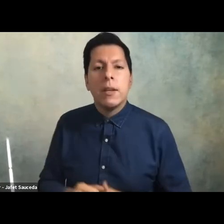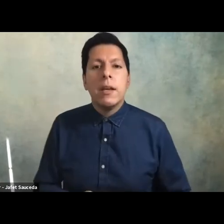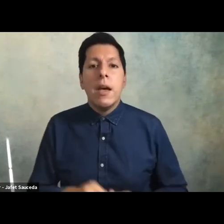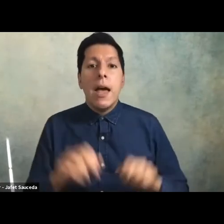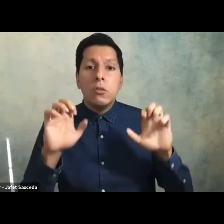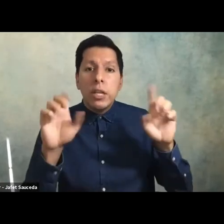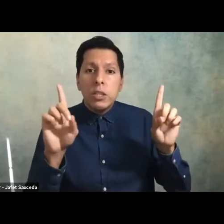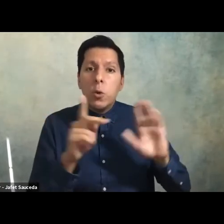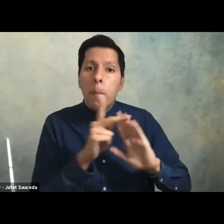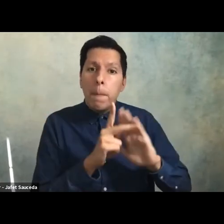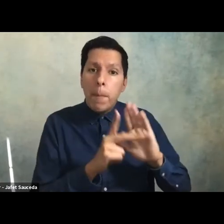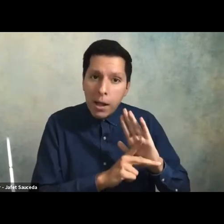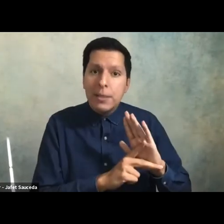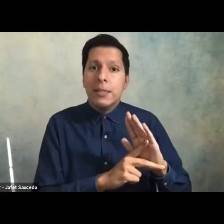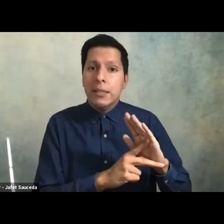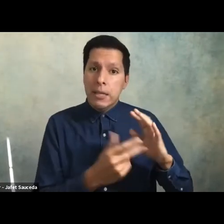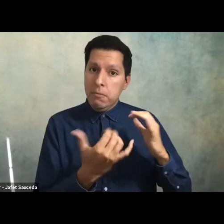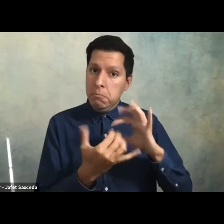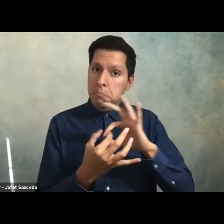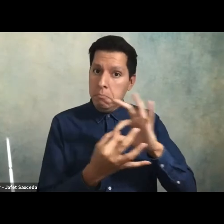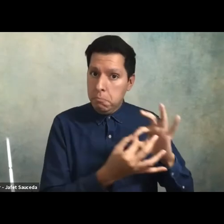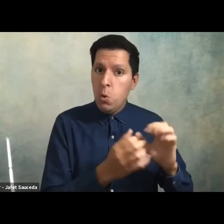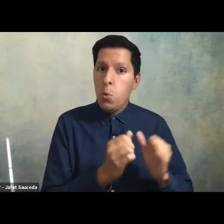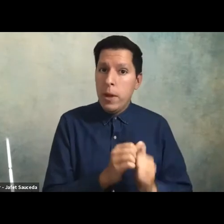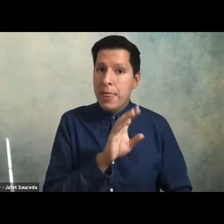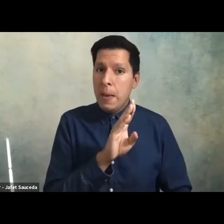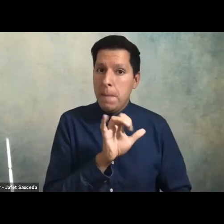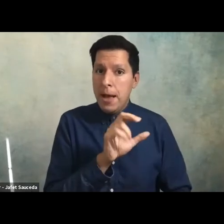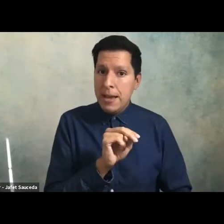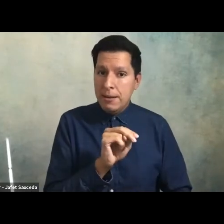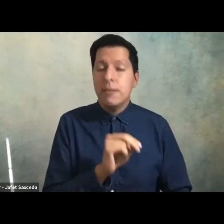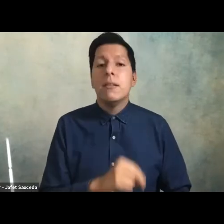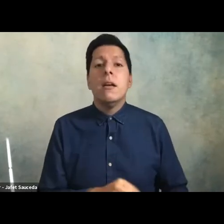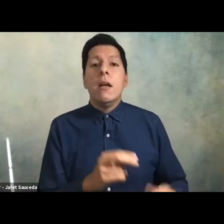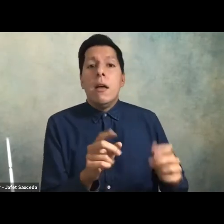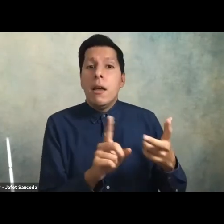for the biden harris campaign and on the california and on california governor